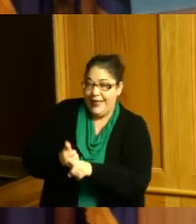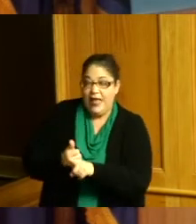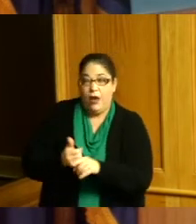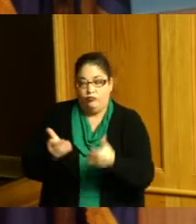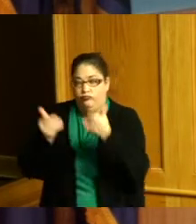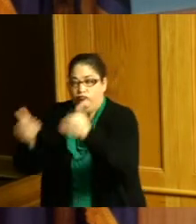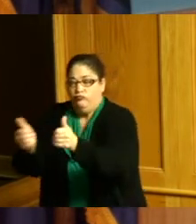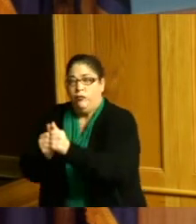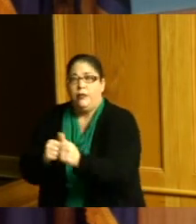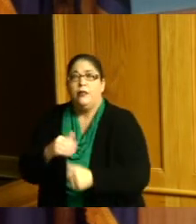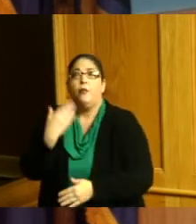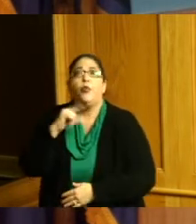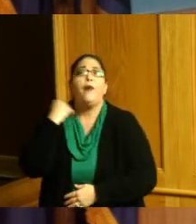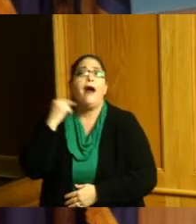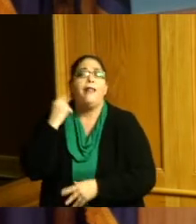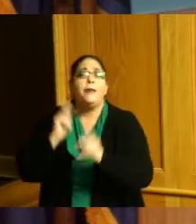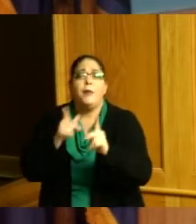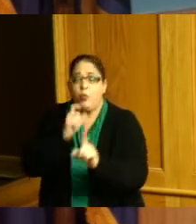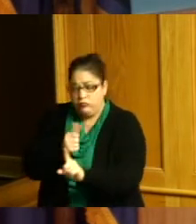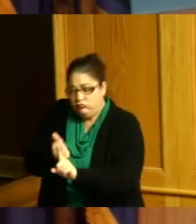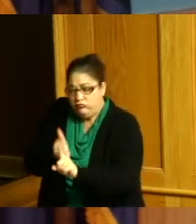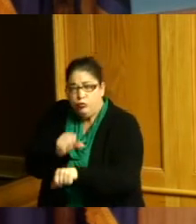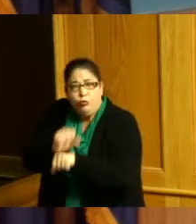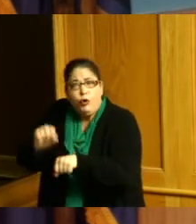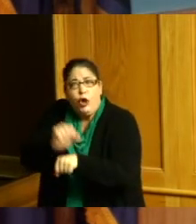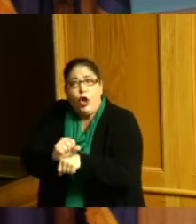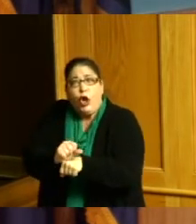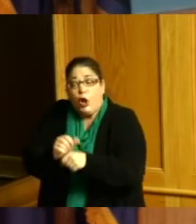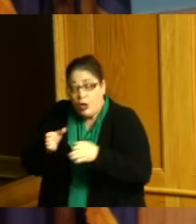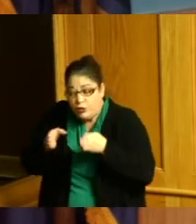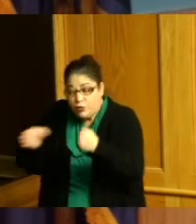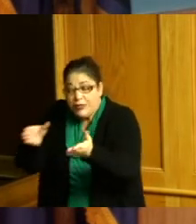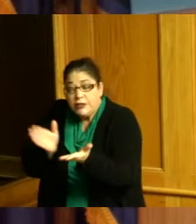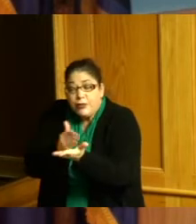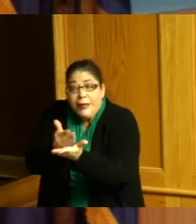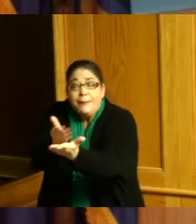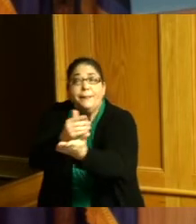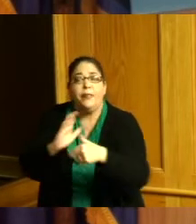the blue collar workers the street sweepers and those who pick up the trash every day